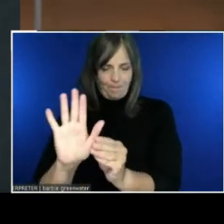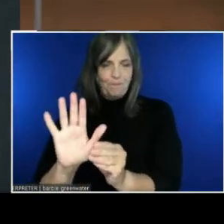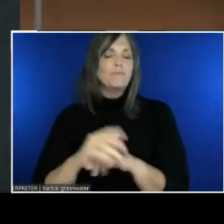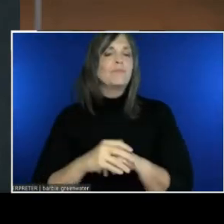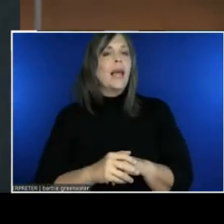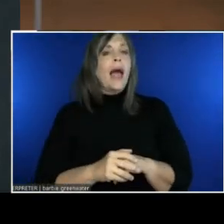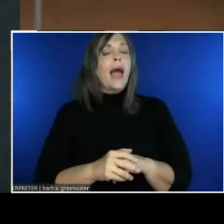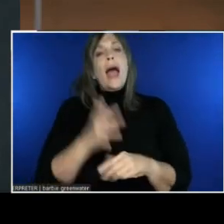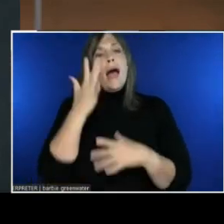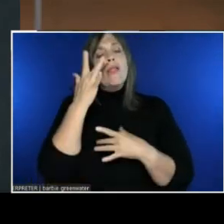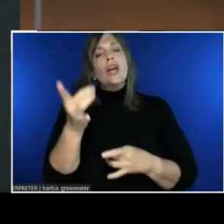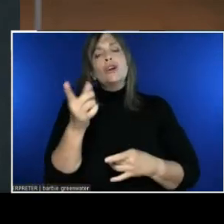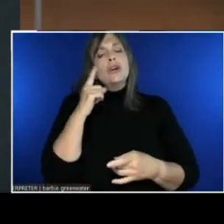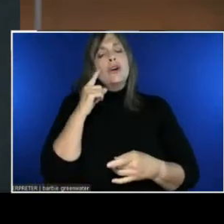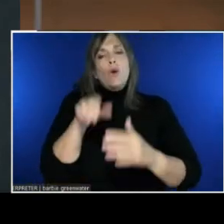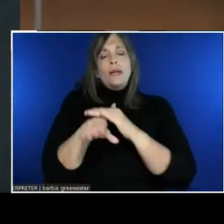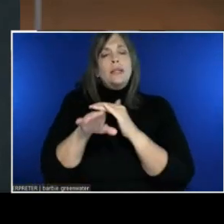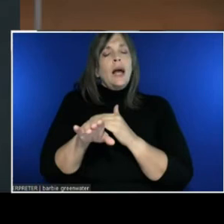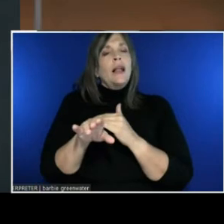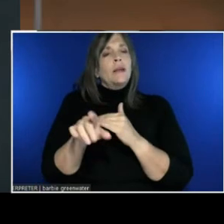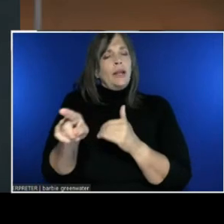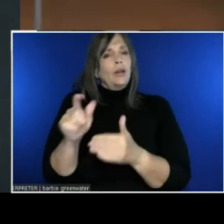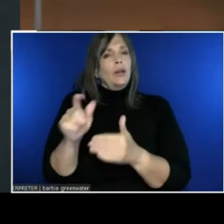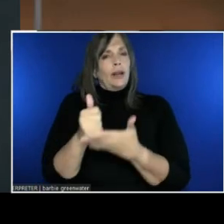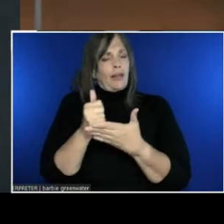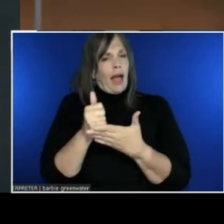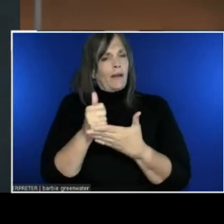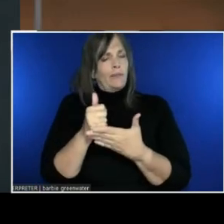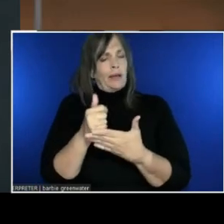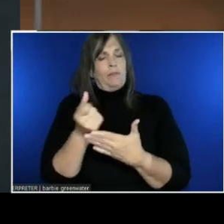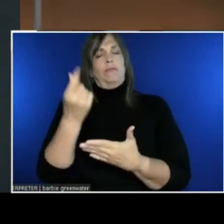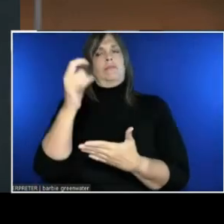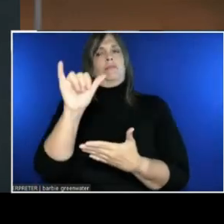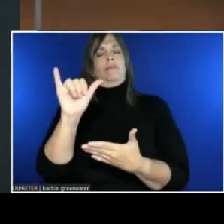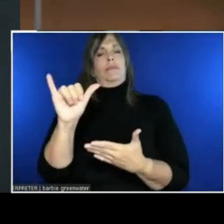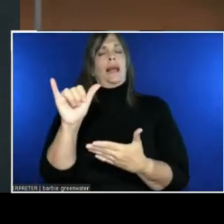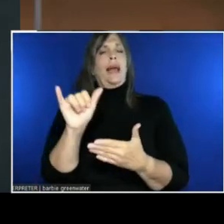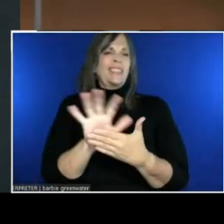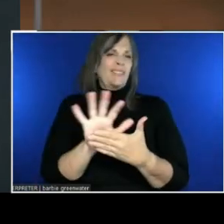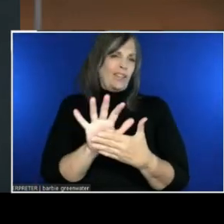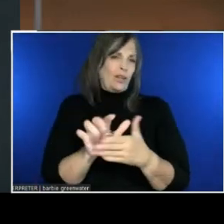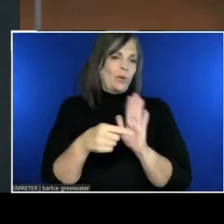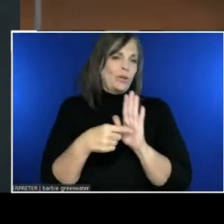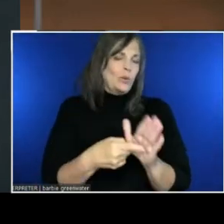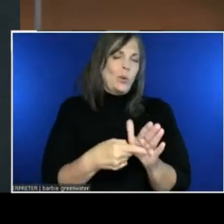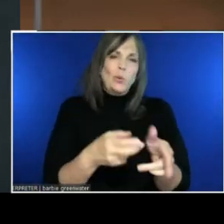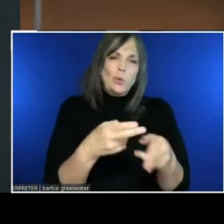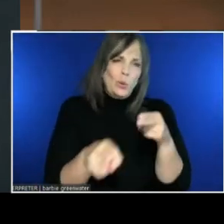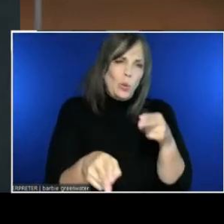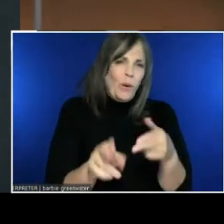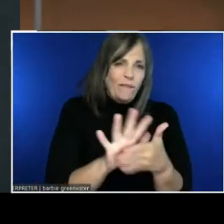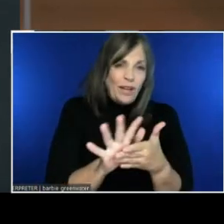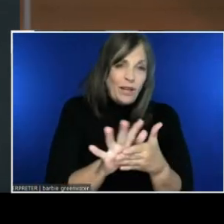I'm just gonna play this video. It's a short video. But it was personally inspiring for me.